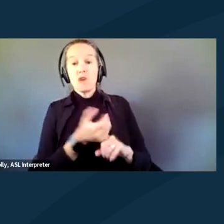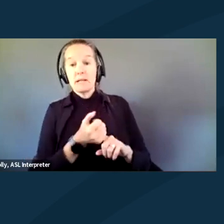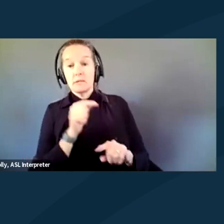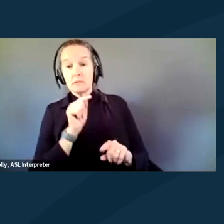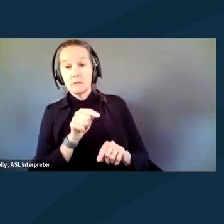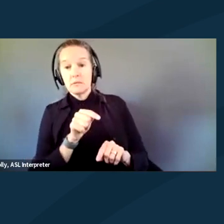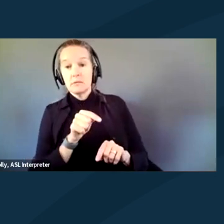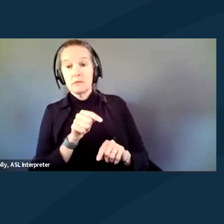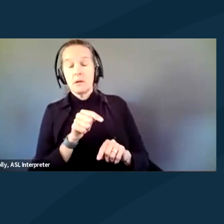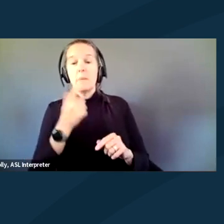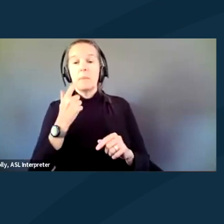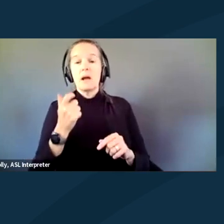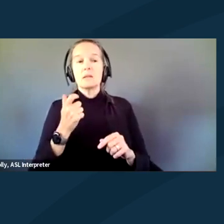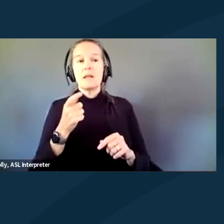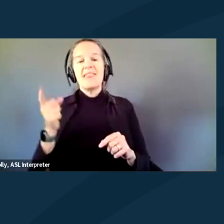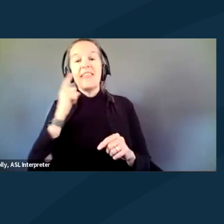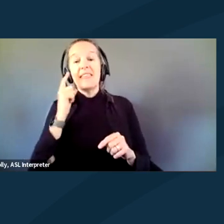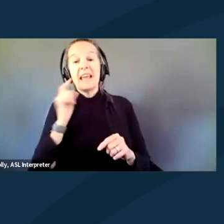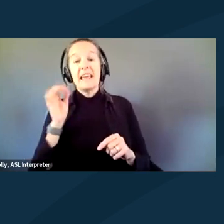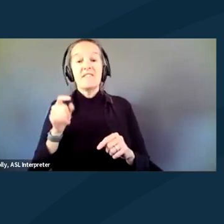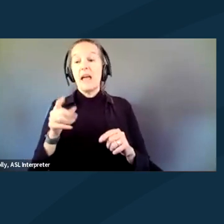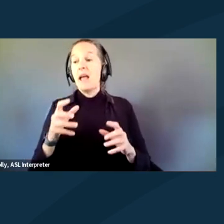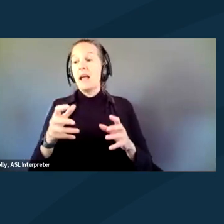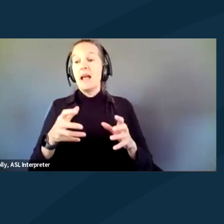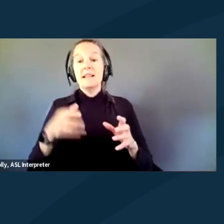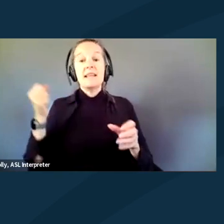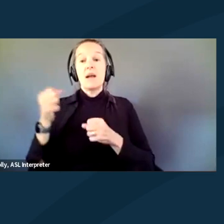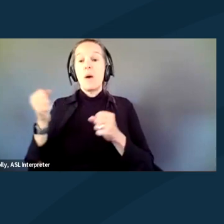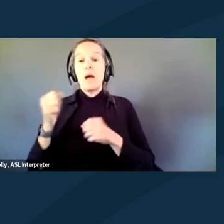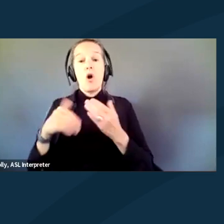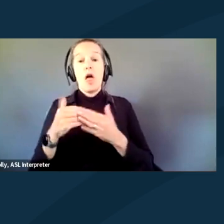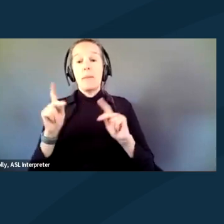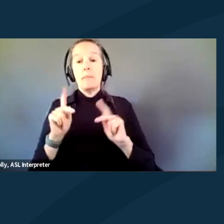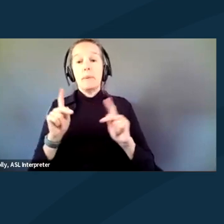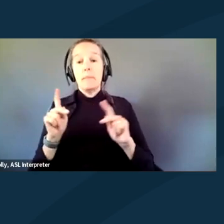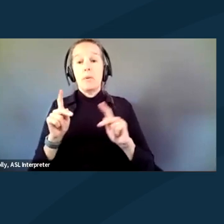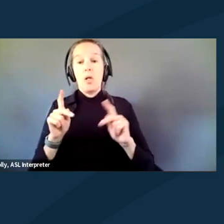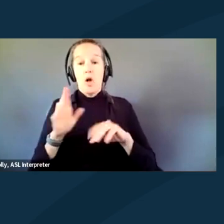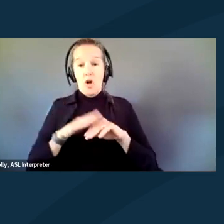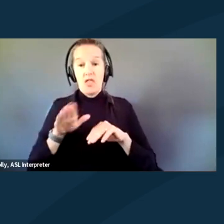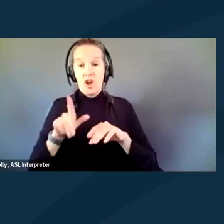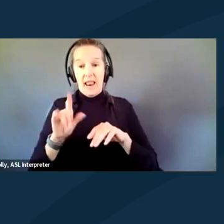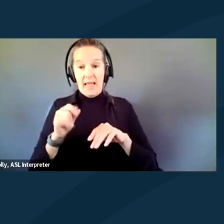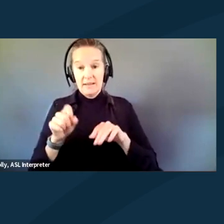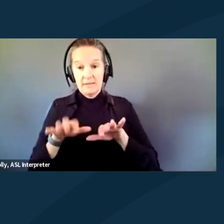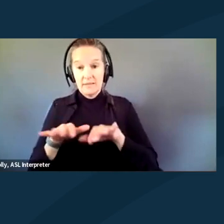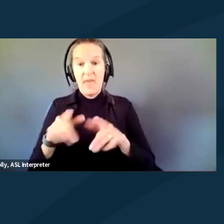or they think that if they take away all the people on the hind legs, that those of us in wheelchairs will just give up and go away.